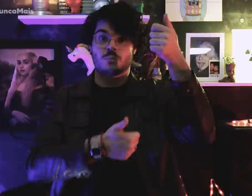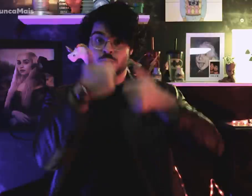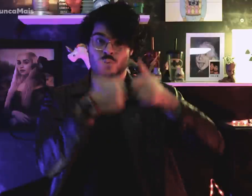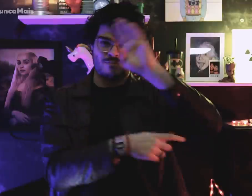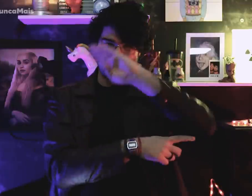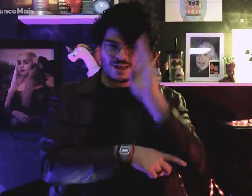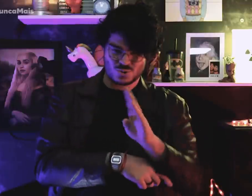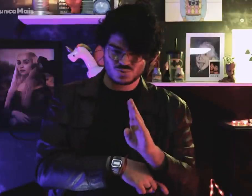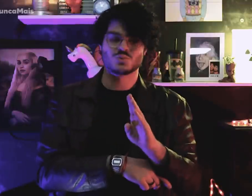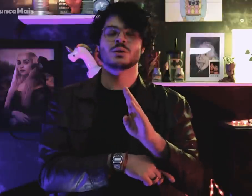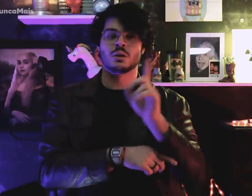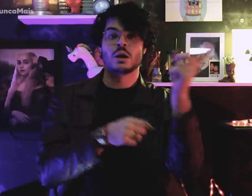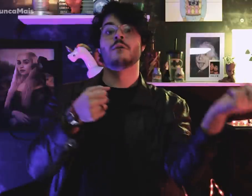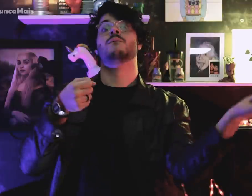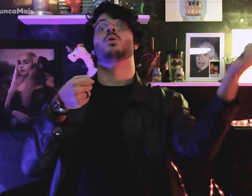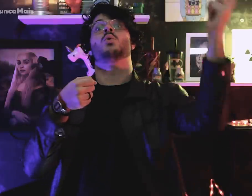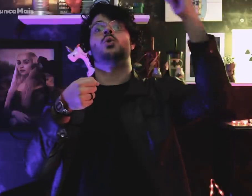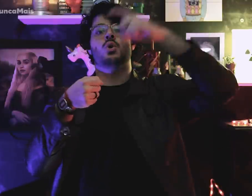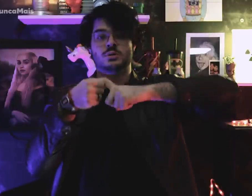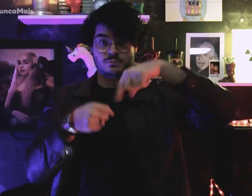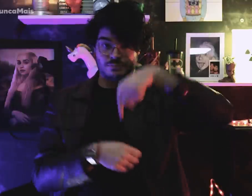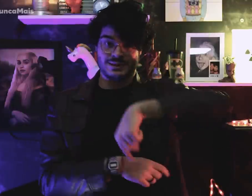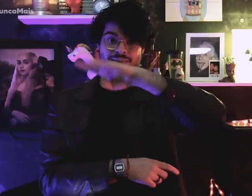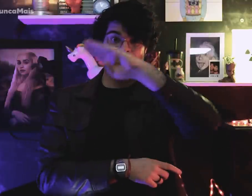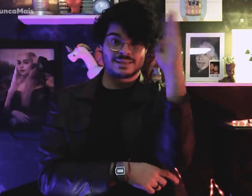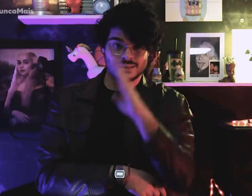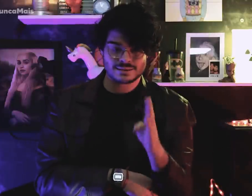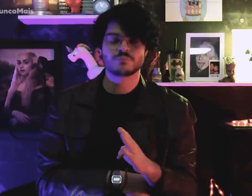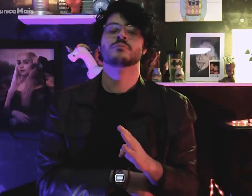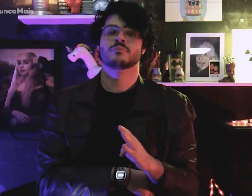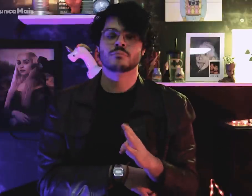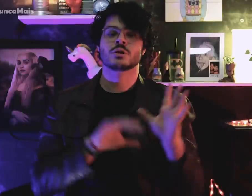Quando a seleção brasileira finalmente voltou para Brasil,